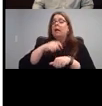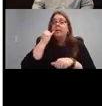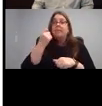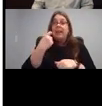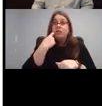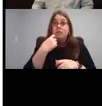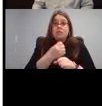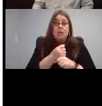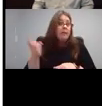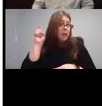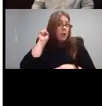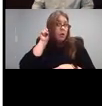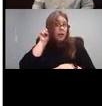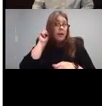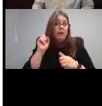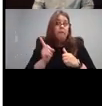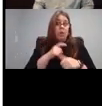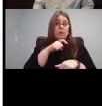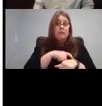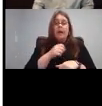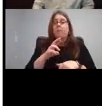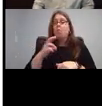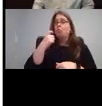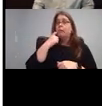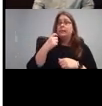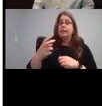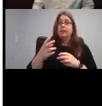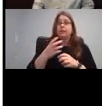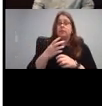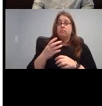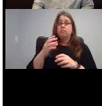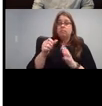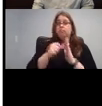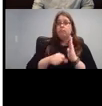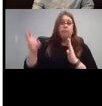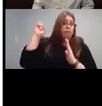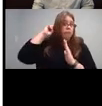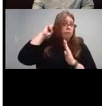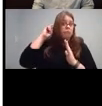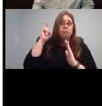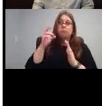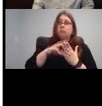they recently received a cochlear implant or two, that sort of thing. So learning to listen to them are basically a